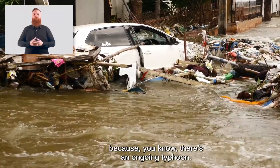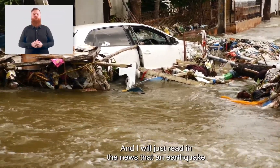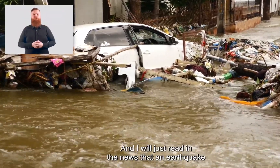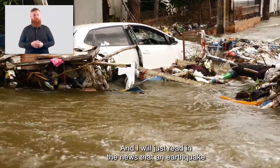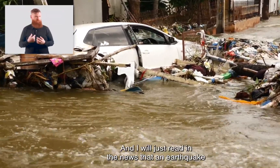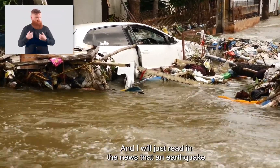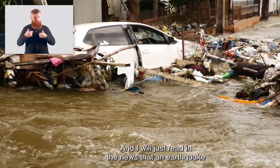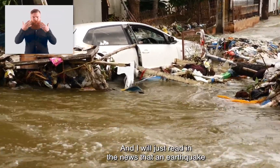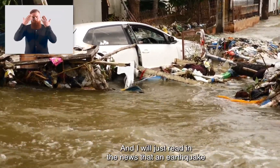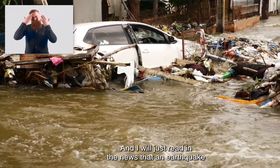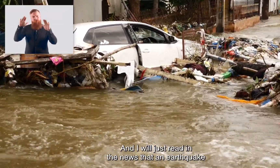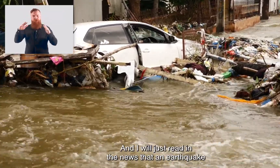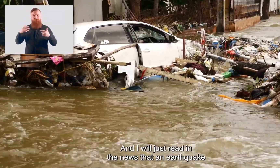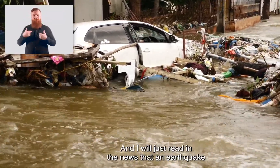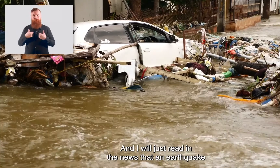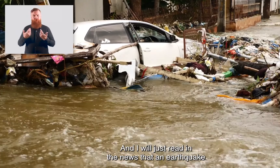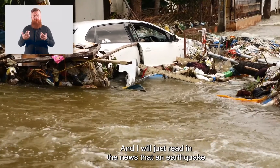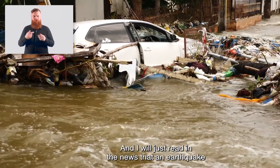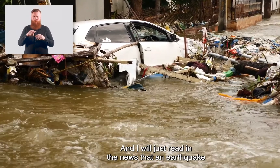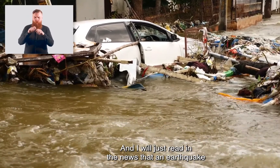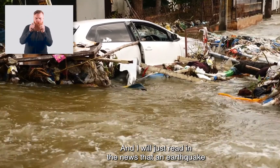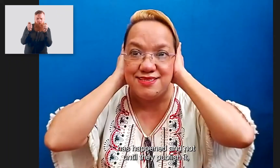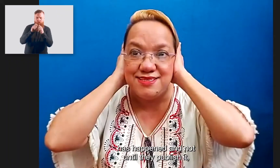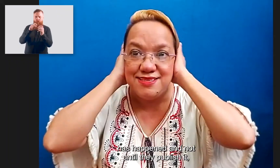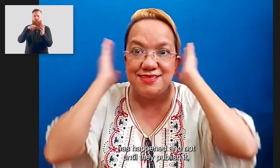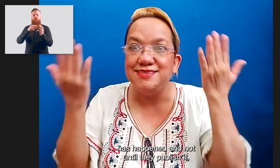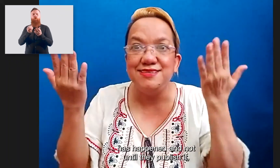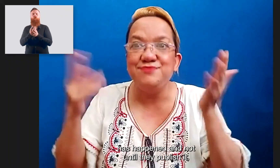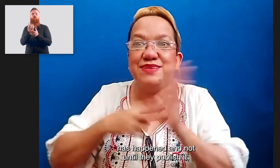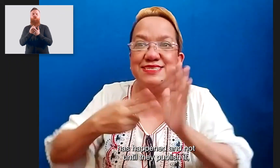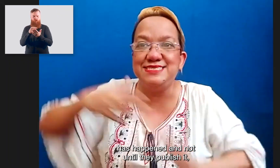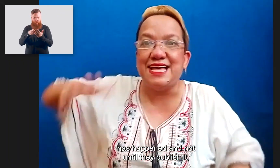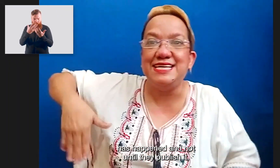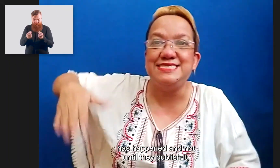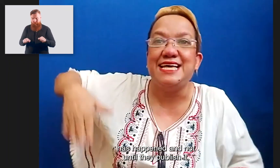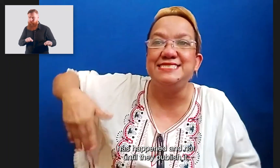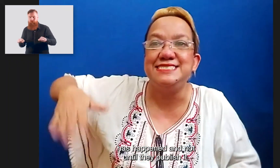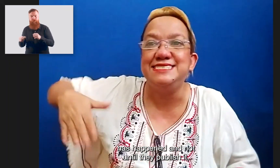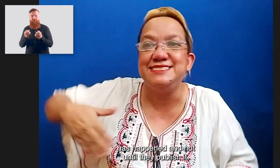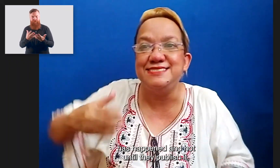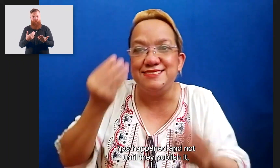And I will just read in the news that an earthquake has happened and not until they publish it,